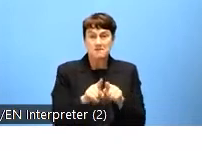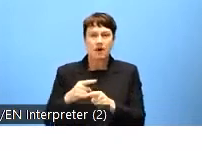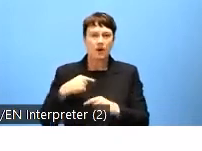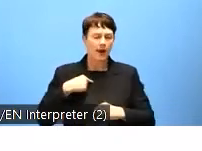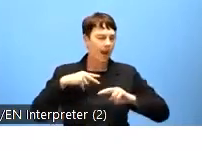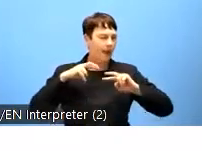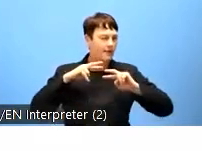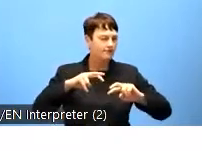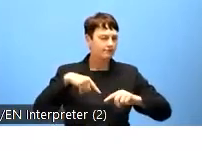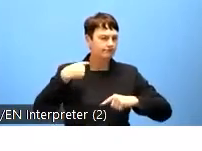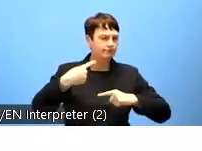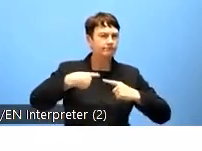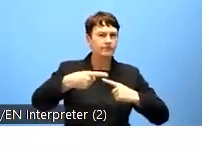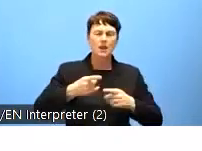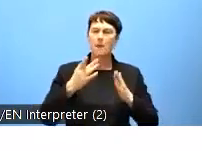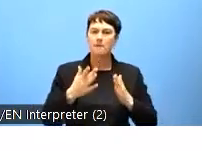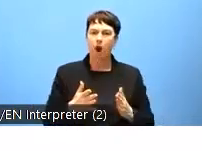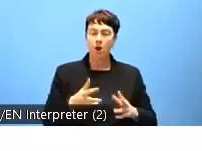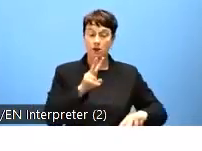Some of the main findings of the study are the following: